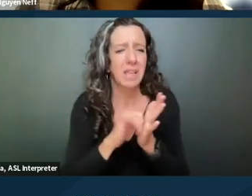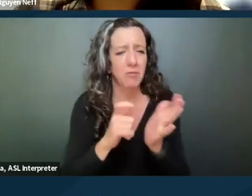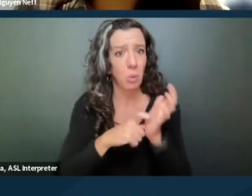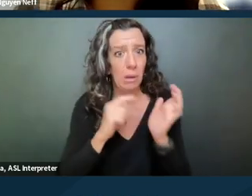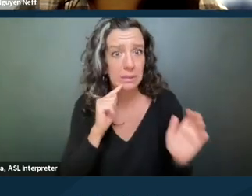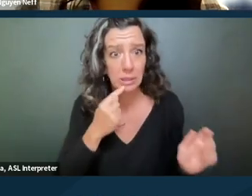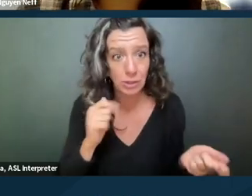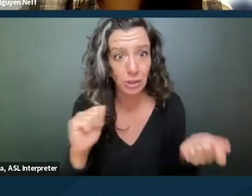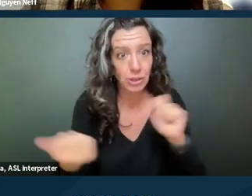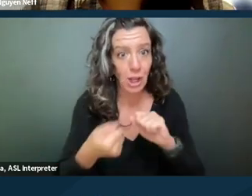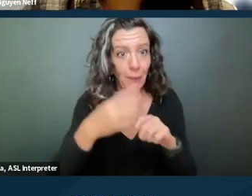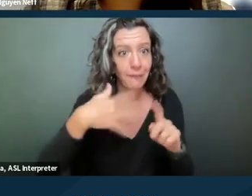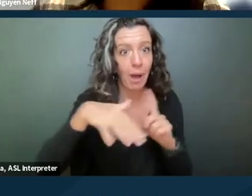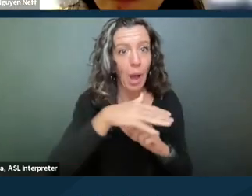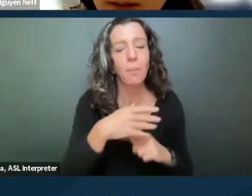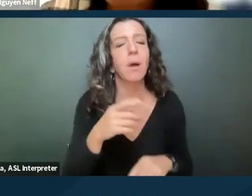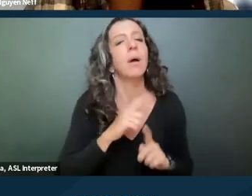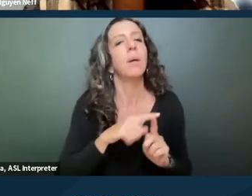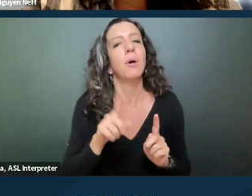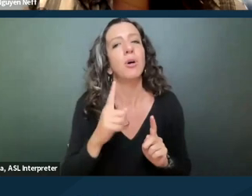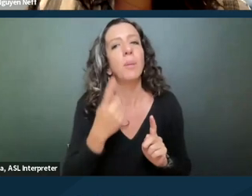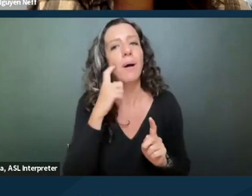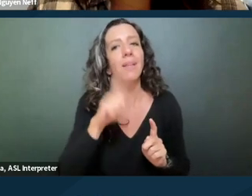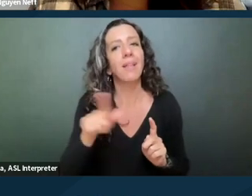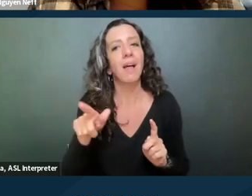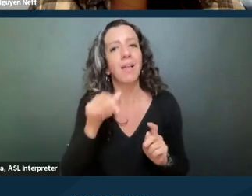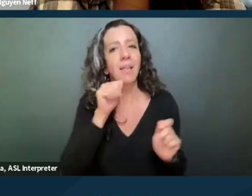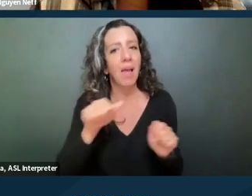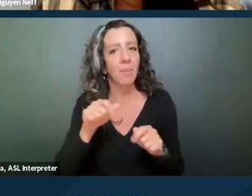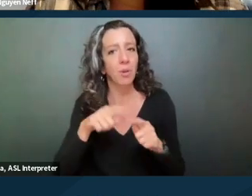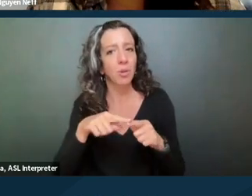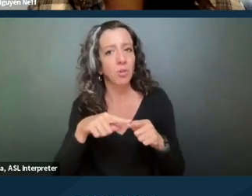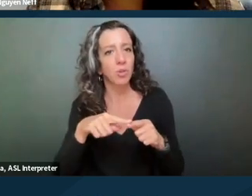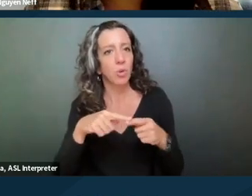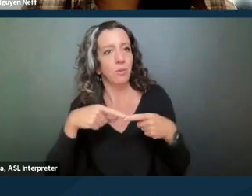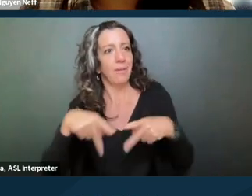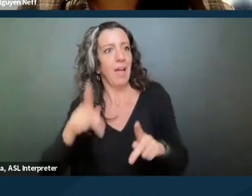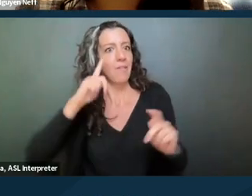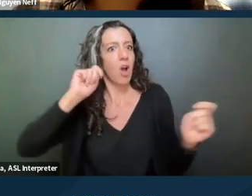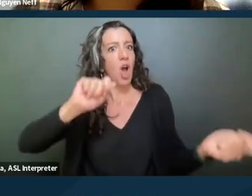But just because the landlord wouldn't be able to make that request for everybody in an apartment building